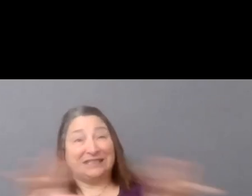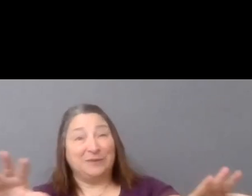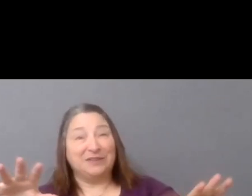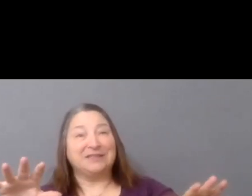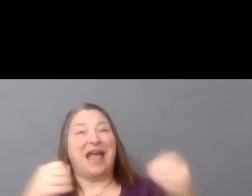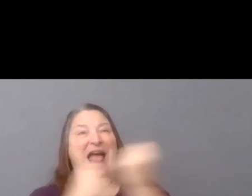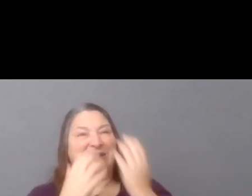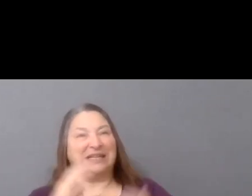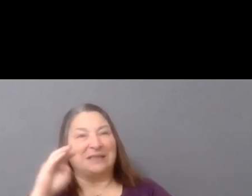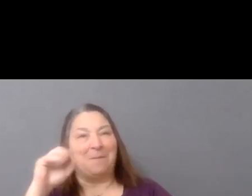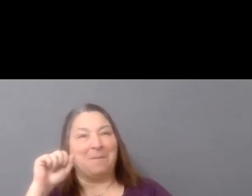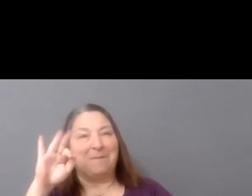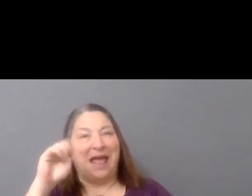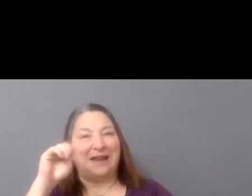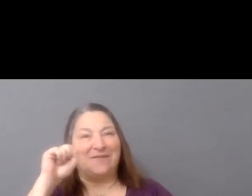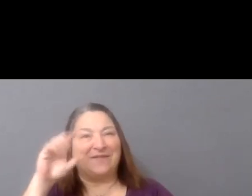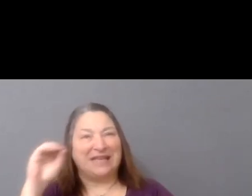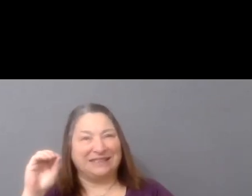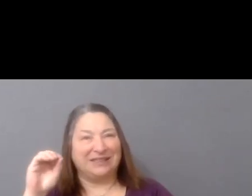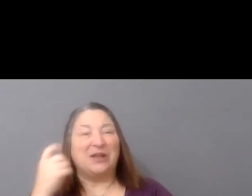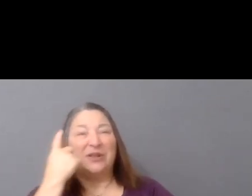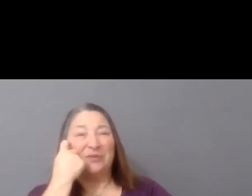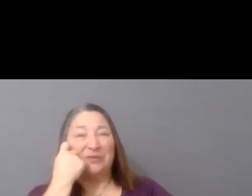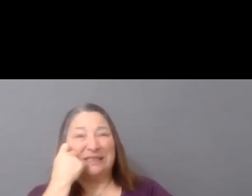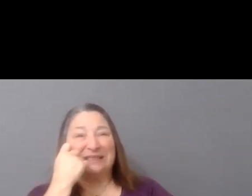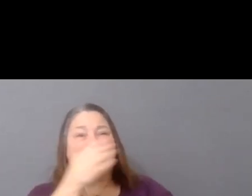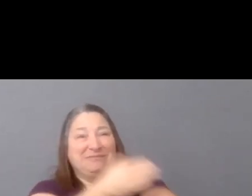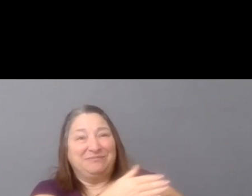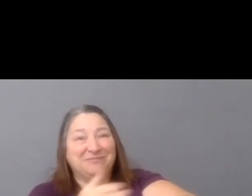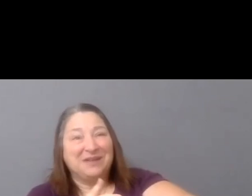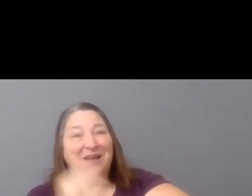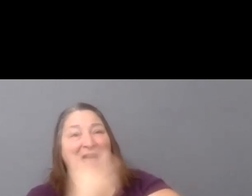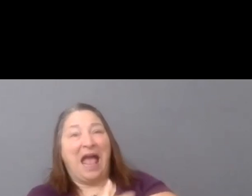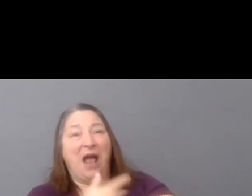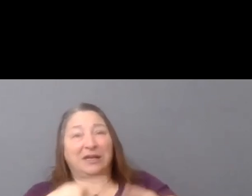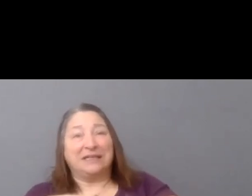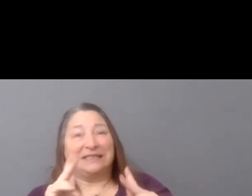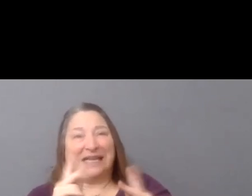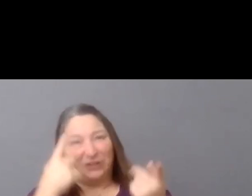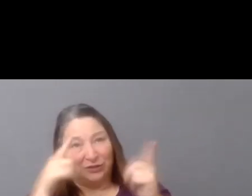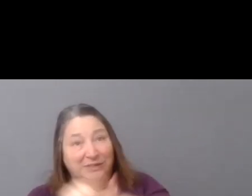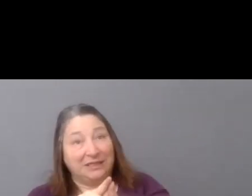the recent demise of the Paramount consent decrees which were struck a final blow by the courts